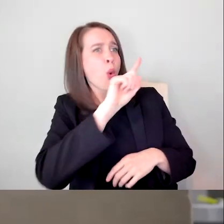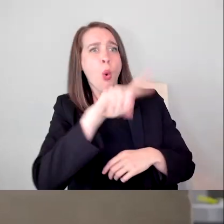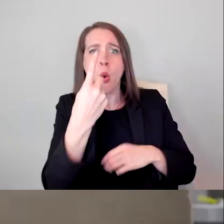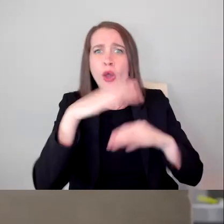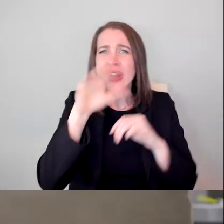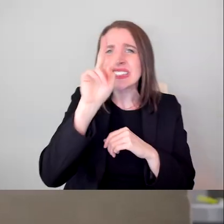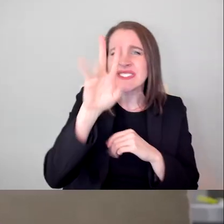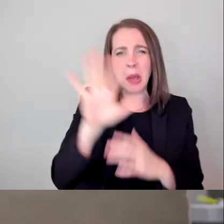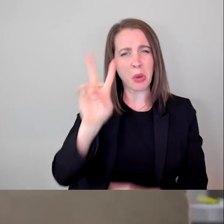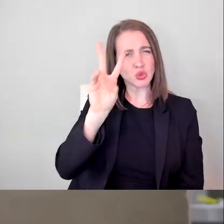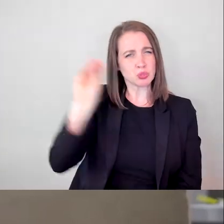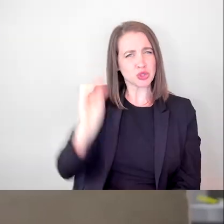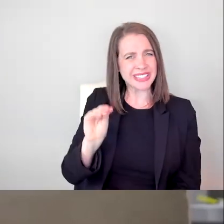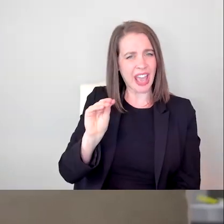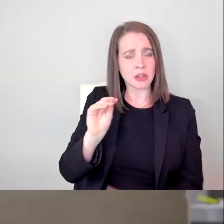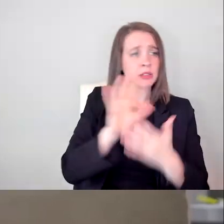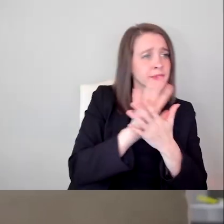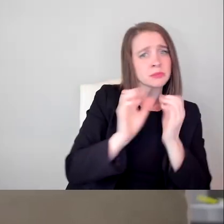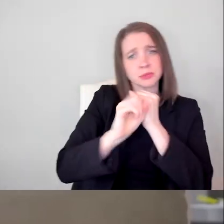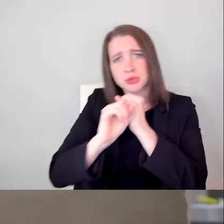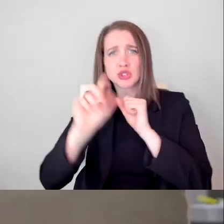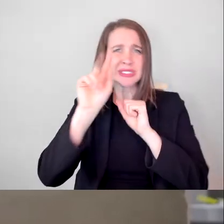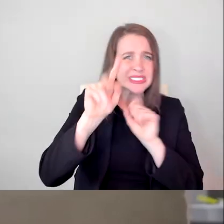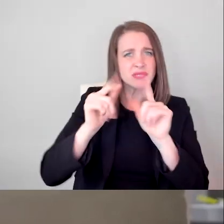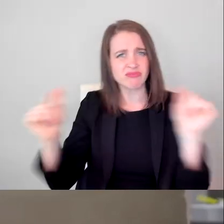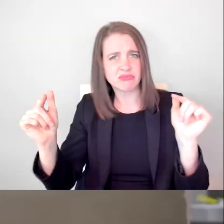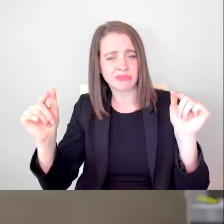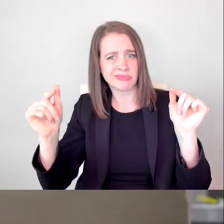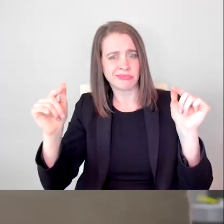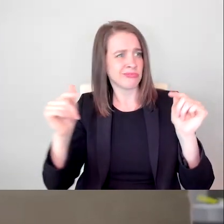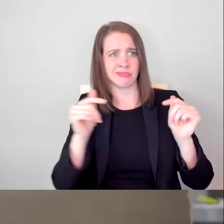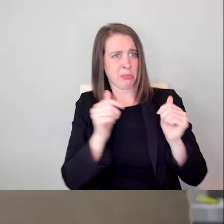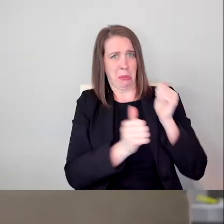And 95% of those images are non disabled performers.